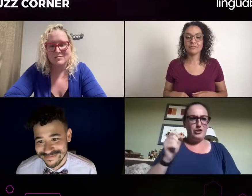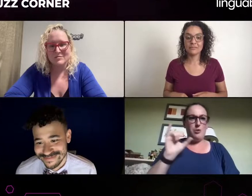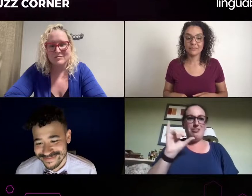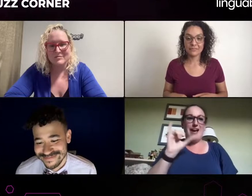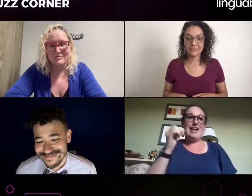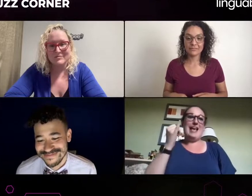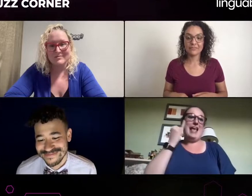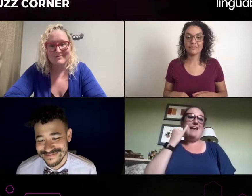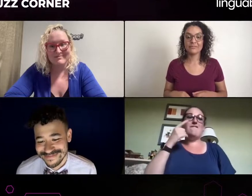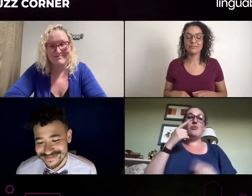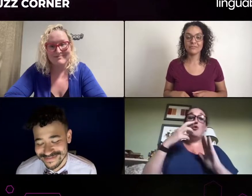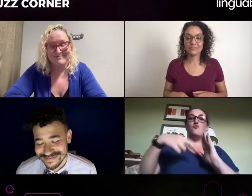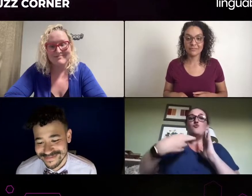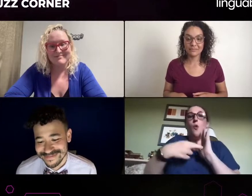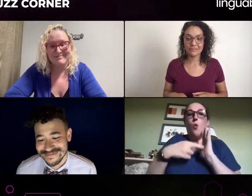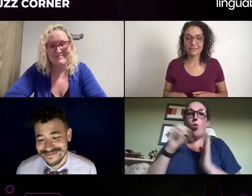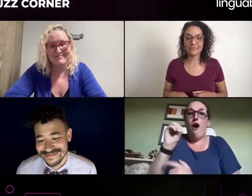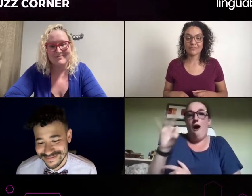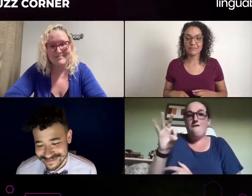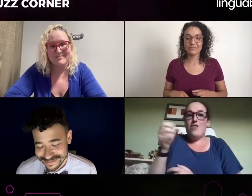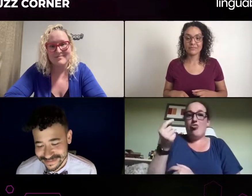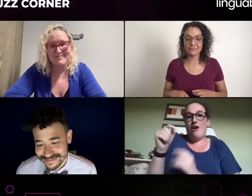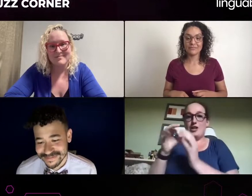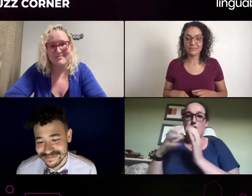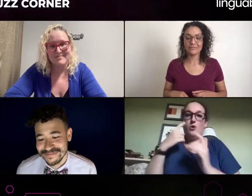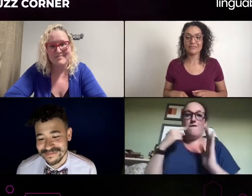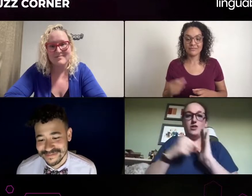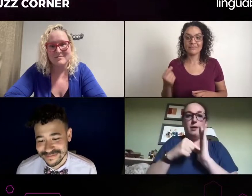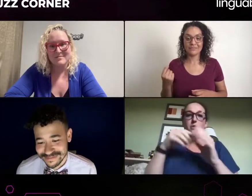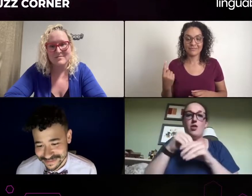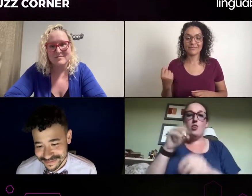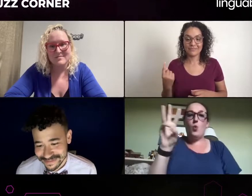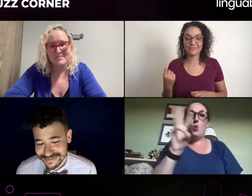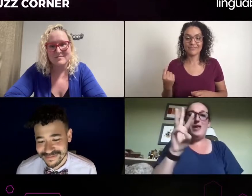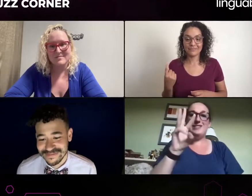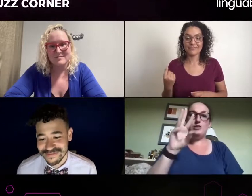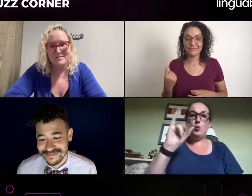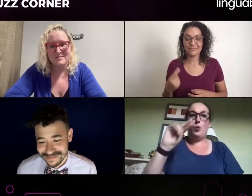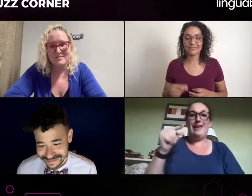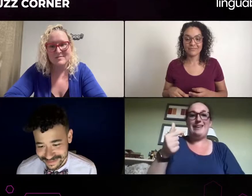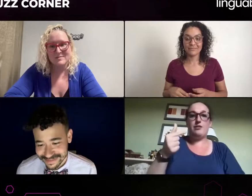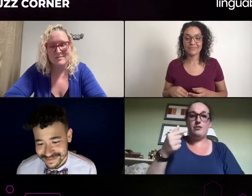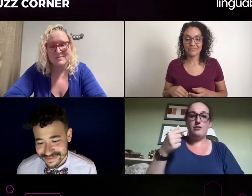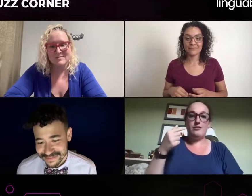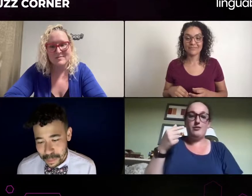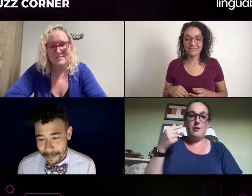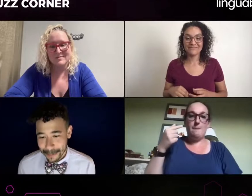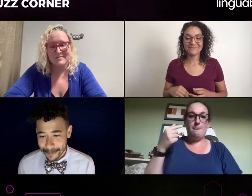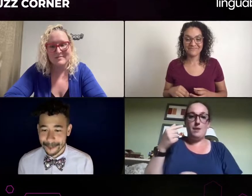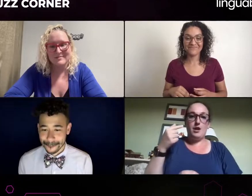"What advice do you have for interpreters Who shy away from theater interpreting?"